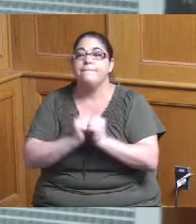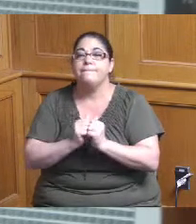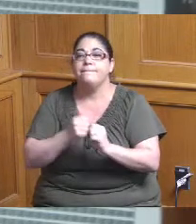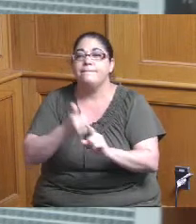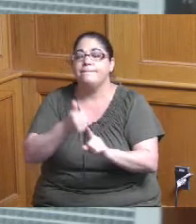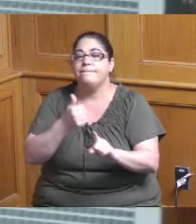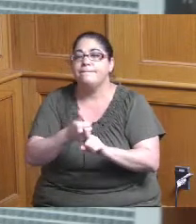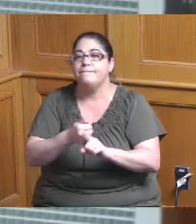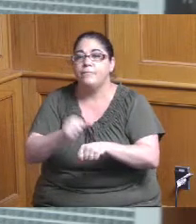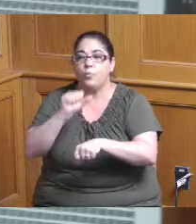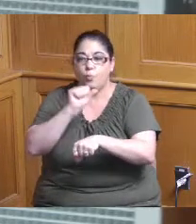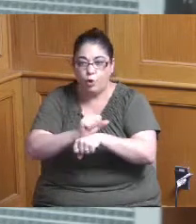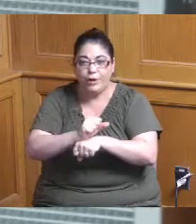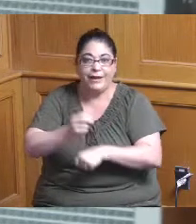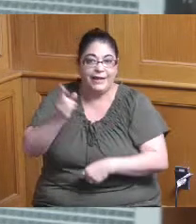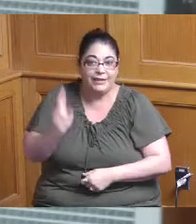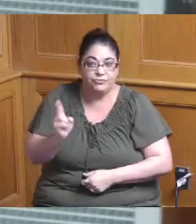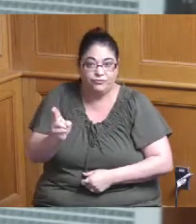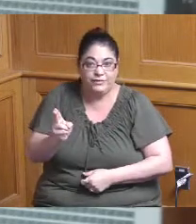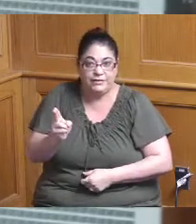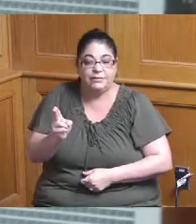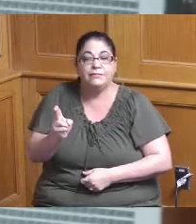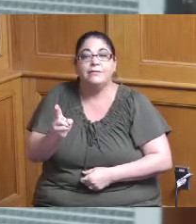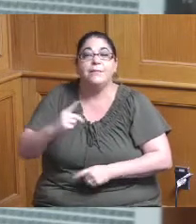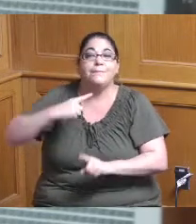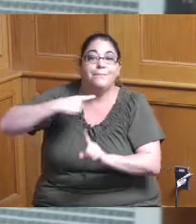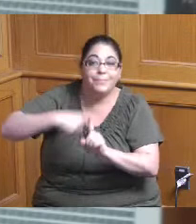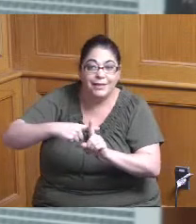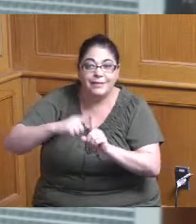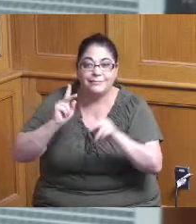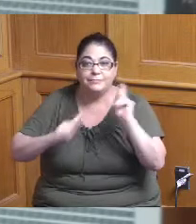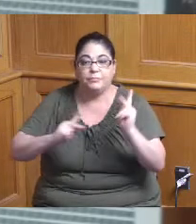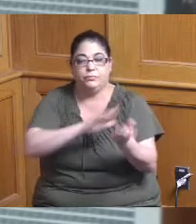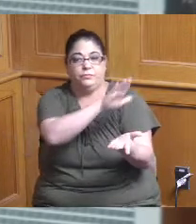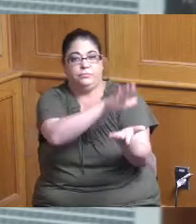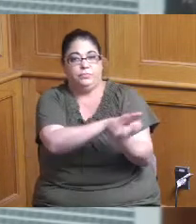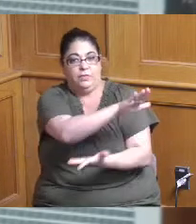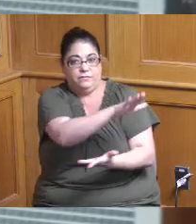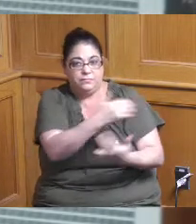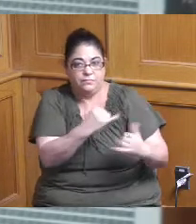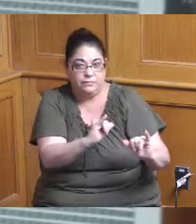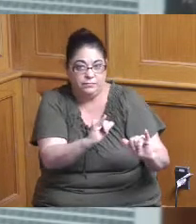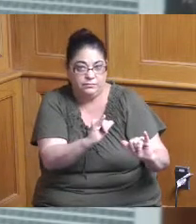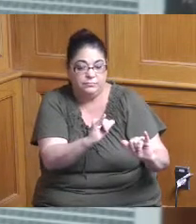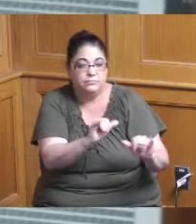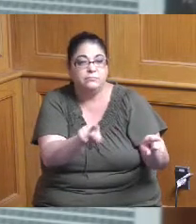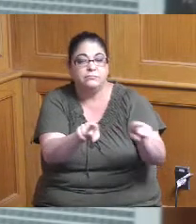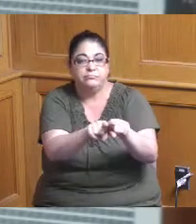history in addition to those that are in an academic program so that gives us a broader